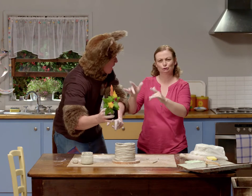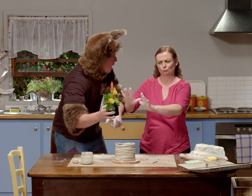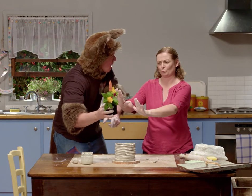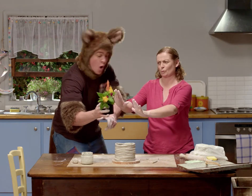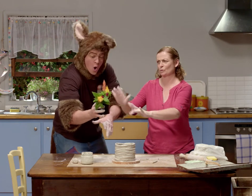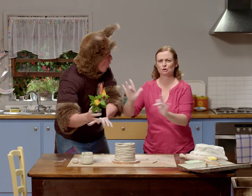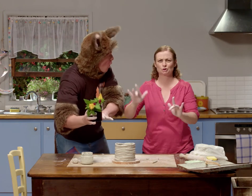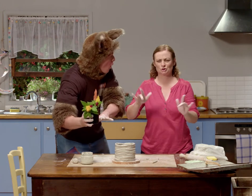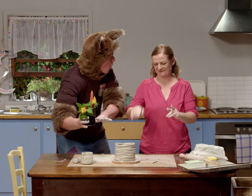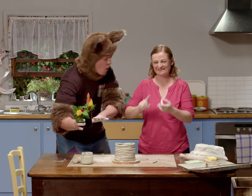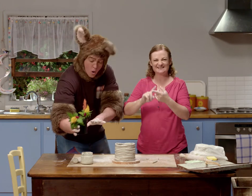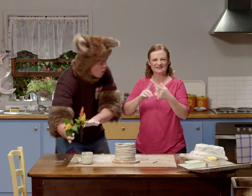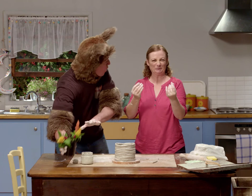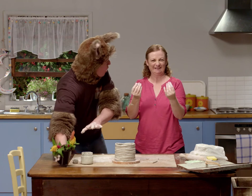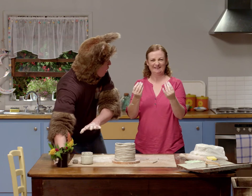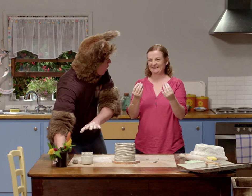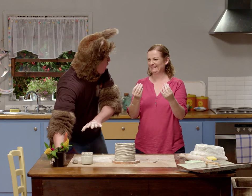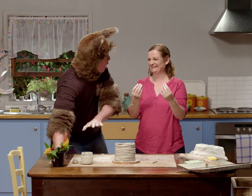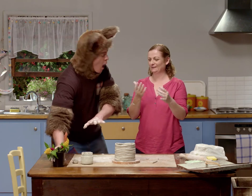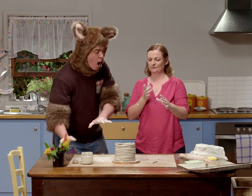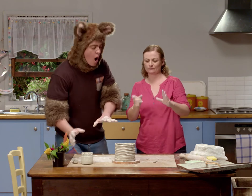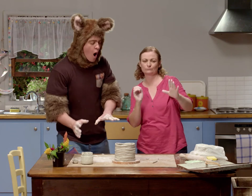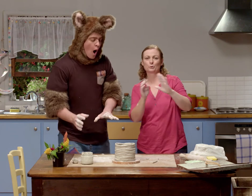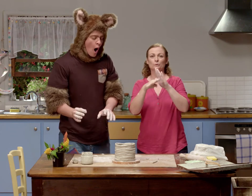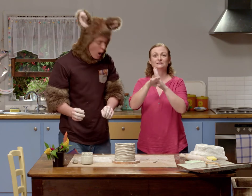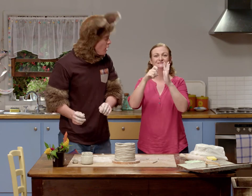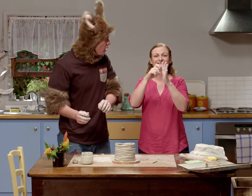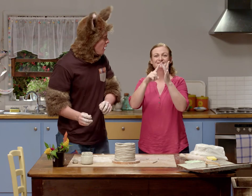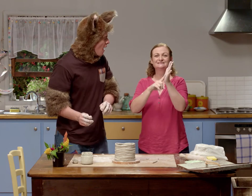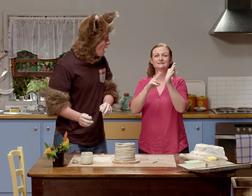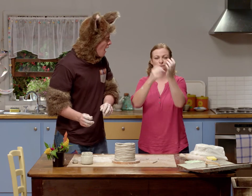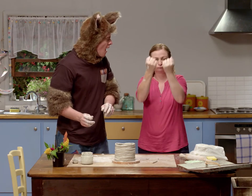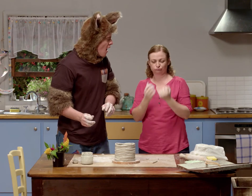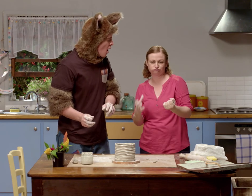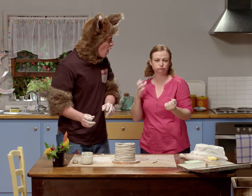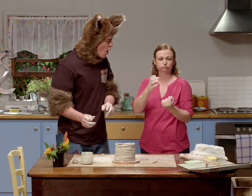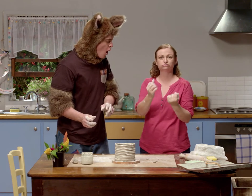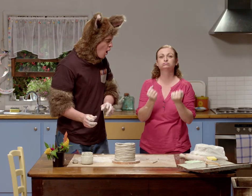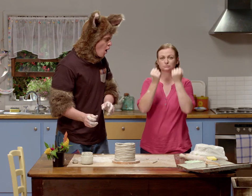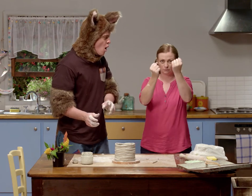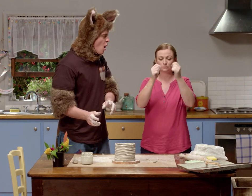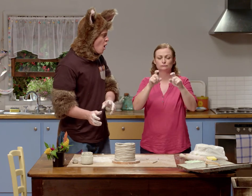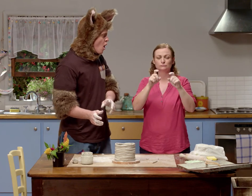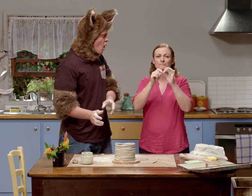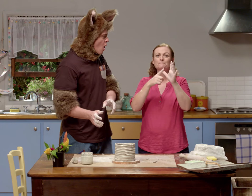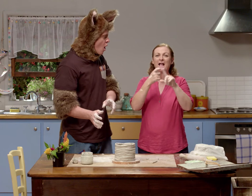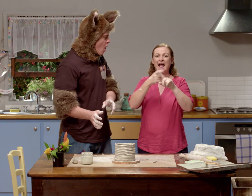Oh not yet it's still wet. We need to put it into a kiln. And when it's in there,